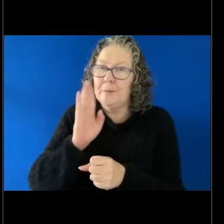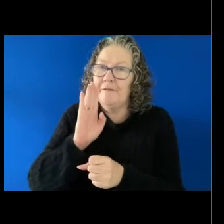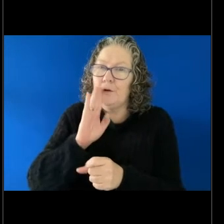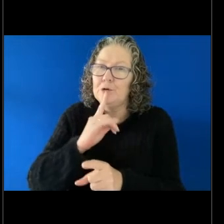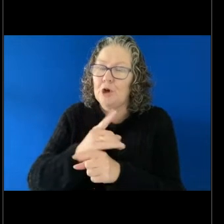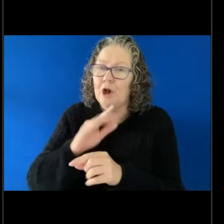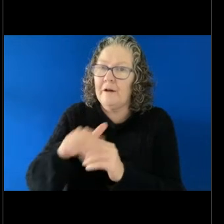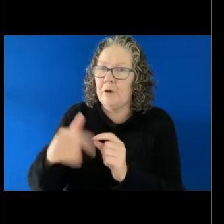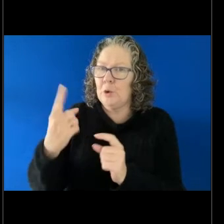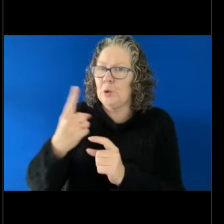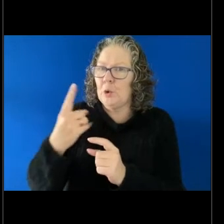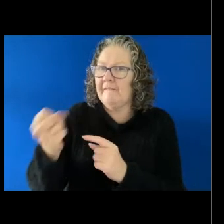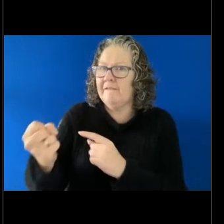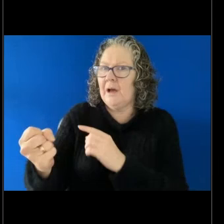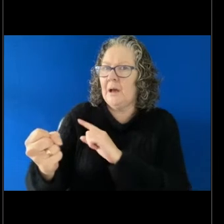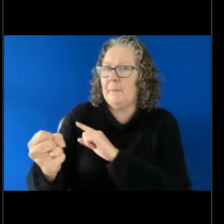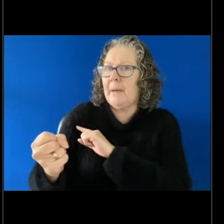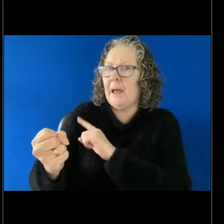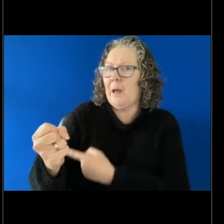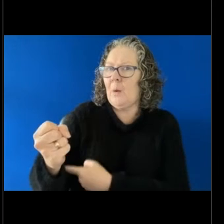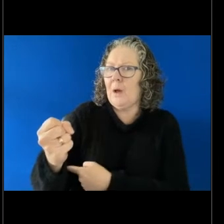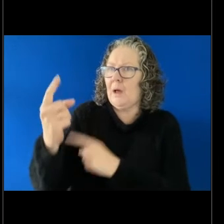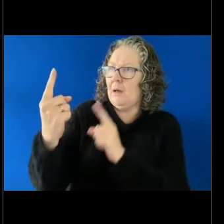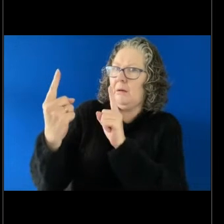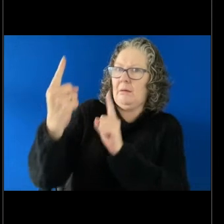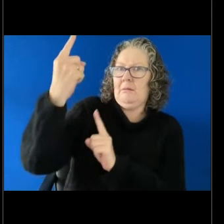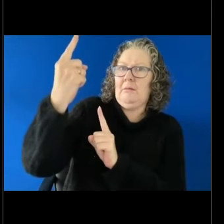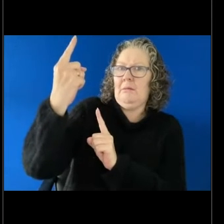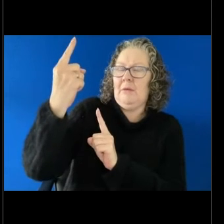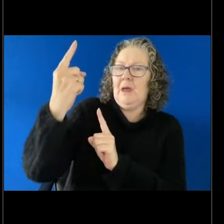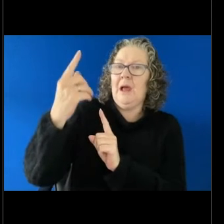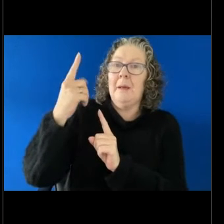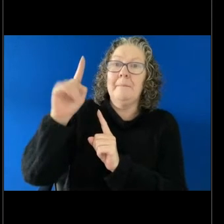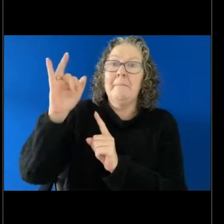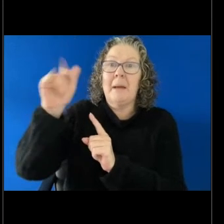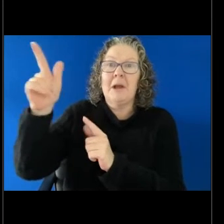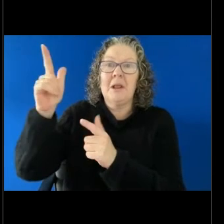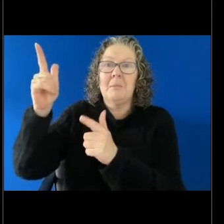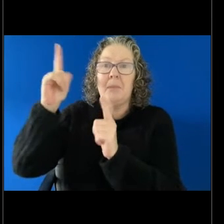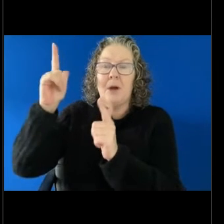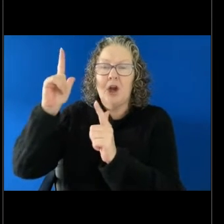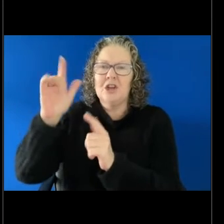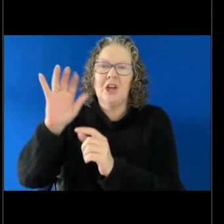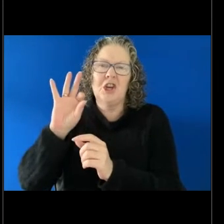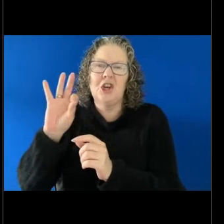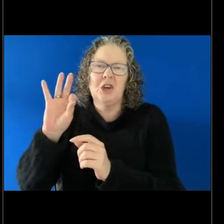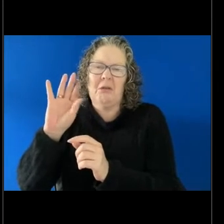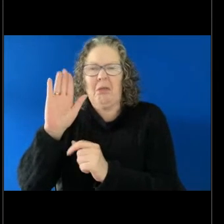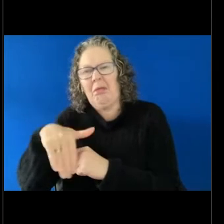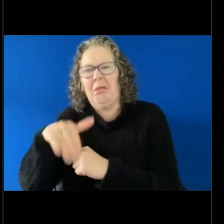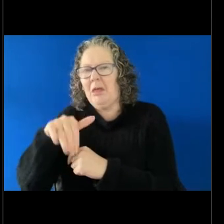employer doesn't support the decision to make a complaint of sexual harassment, what would